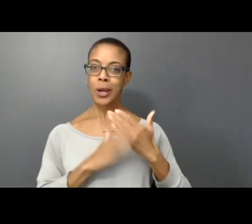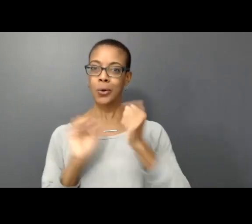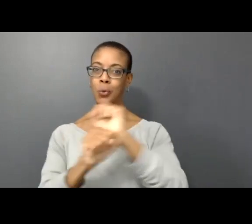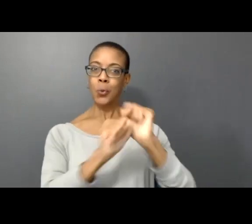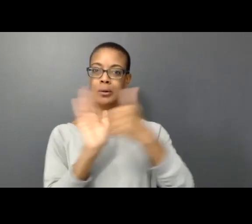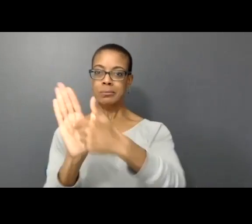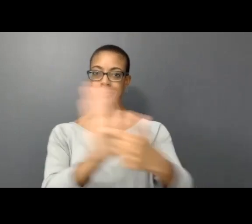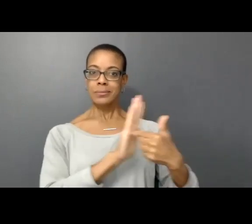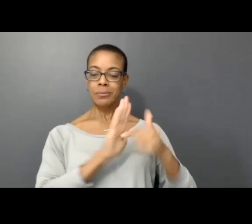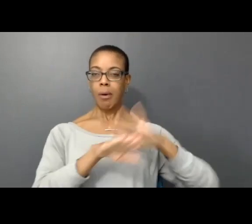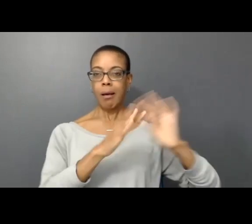the virtual space.